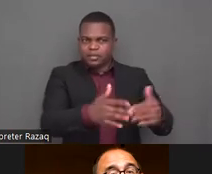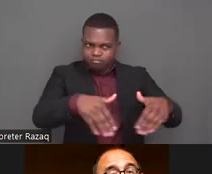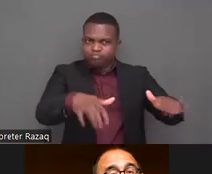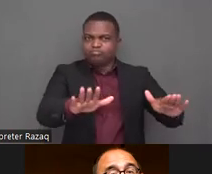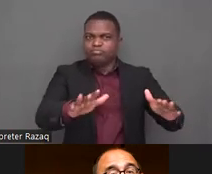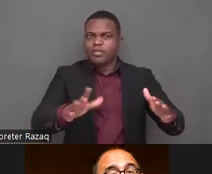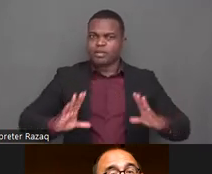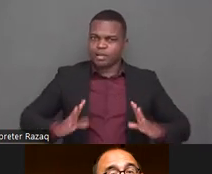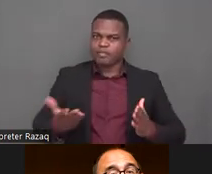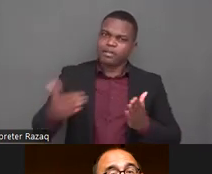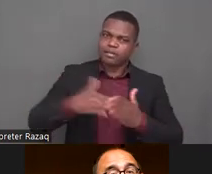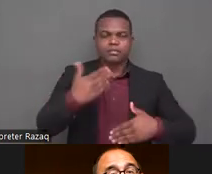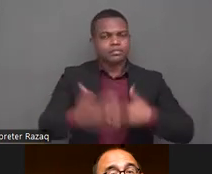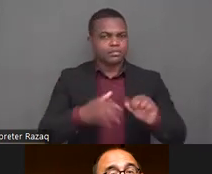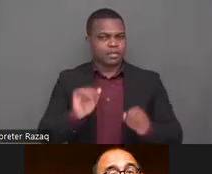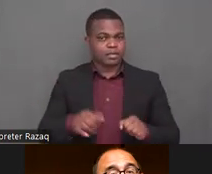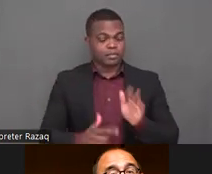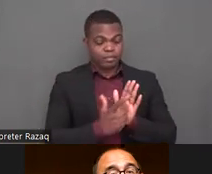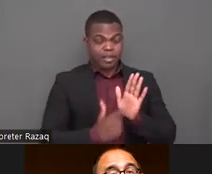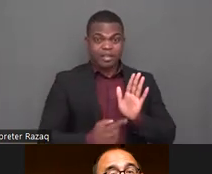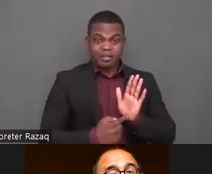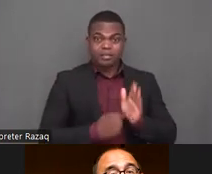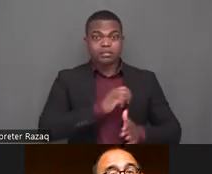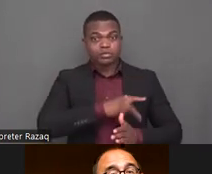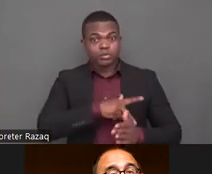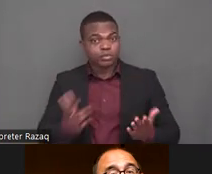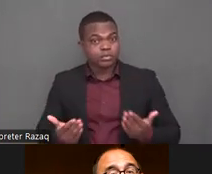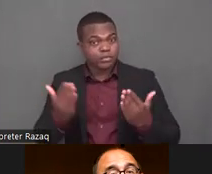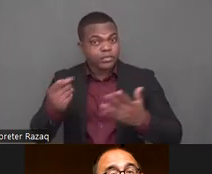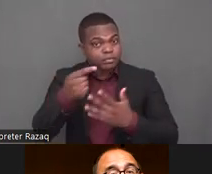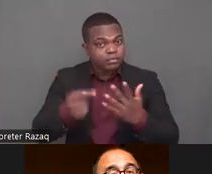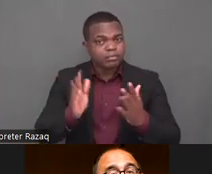compensation should be at levels adequate to dignify the immediate